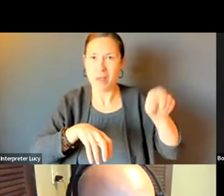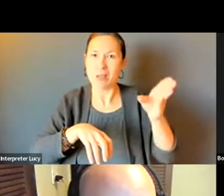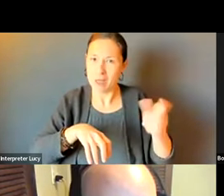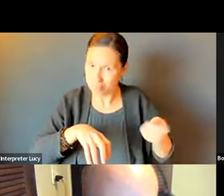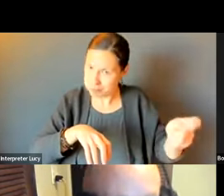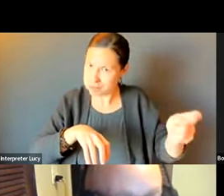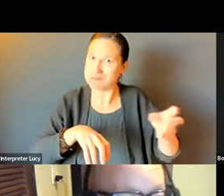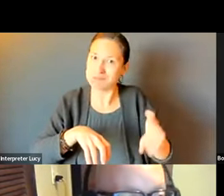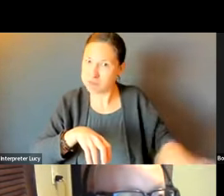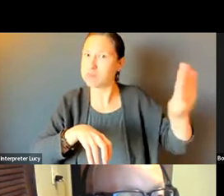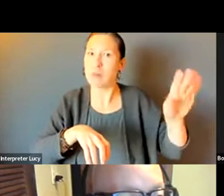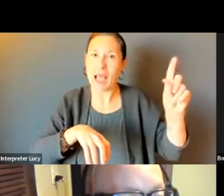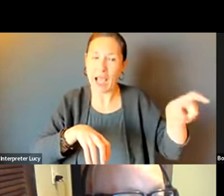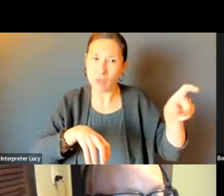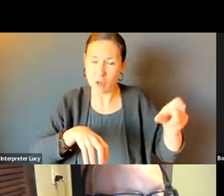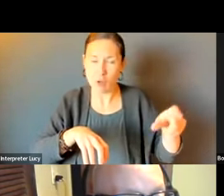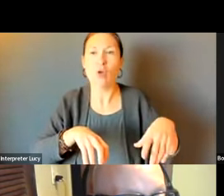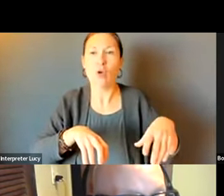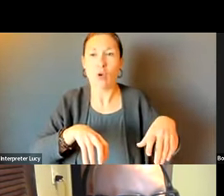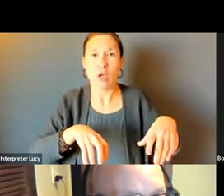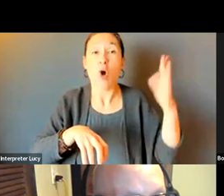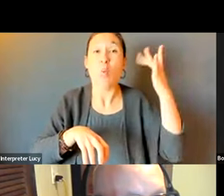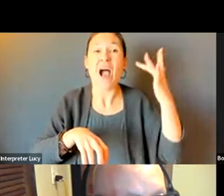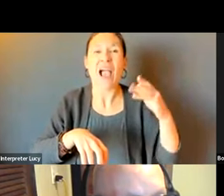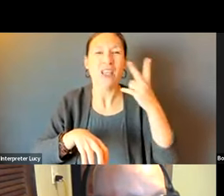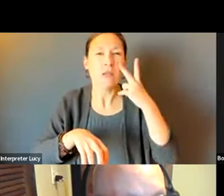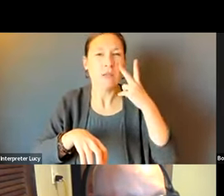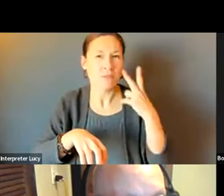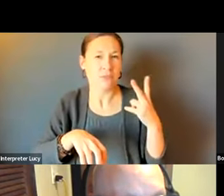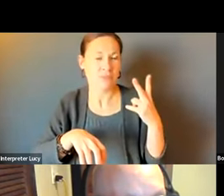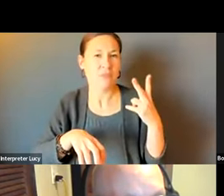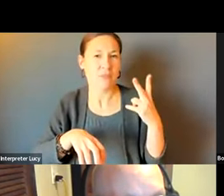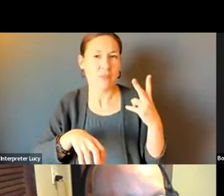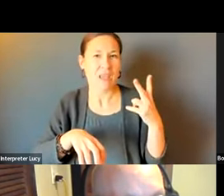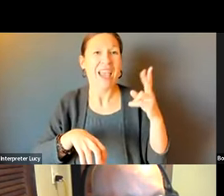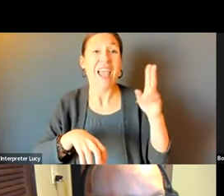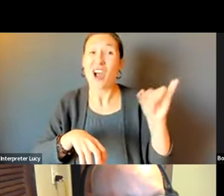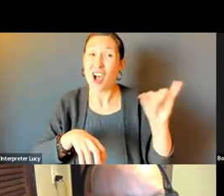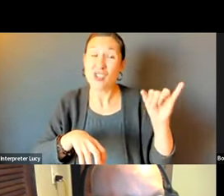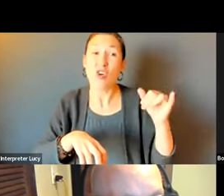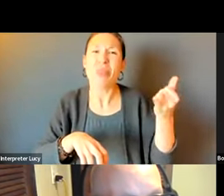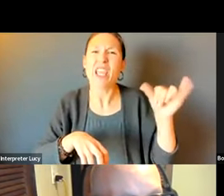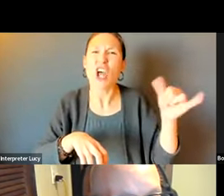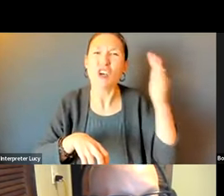RESPONSIBILITY THERE TO BE A PATH TO THE TACTILE WARNING, THE TACTILE WARNING IS SALTED SO IT